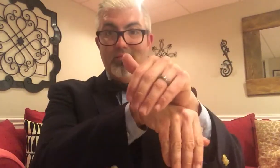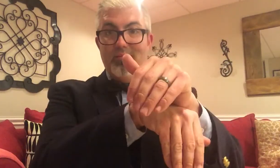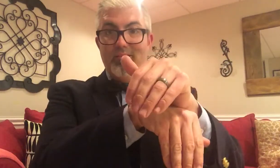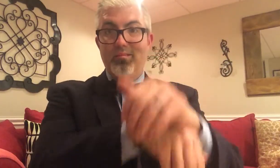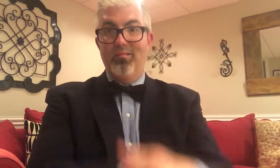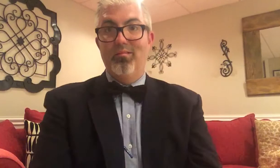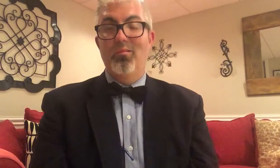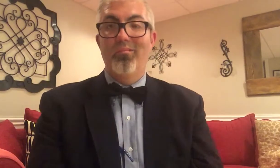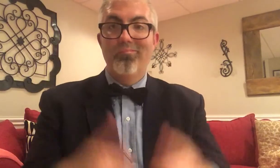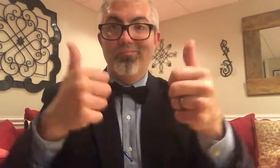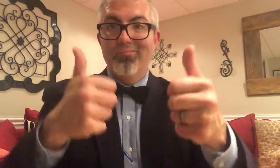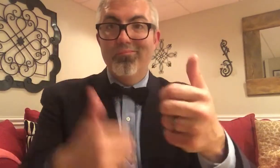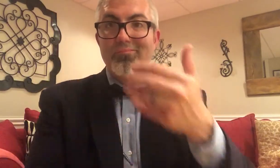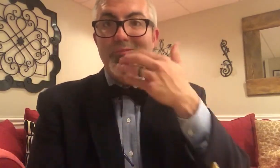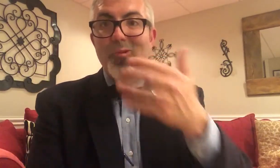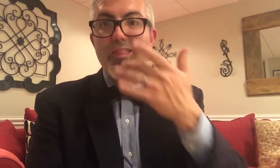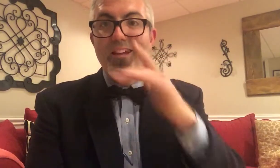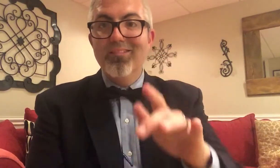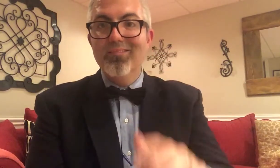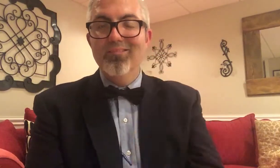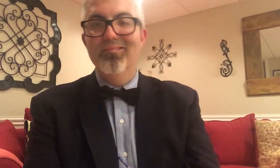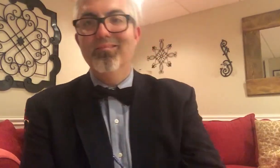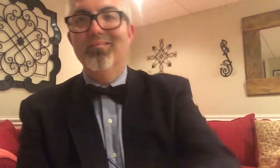NIGHT GOOD LUCK!